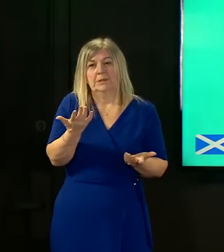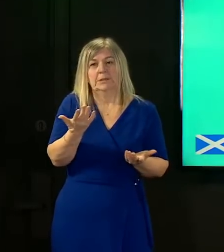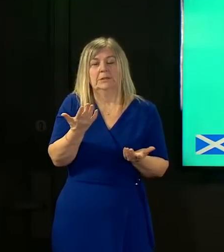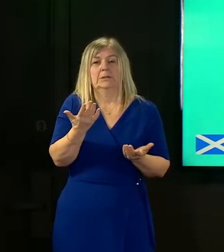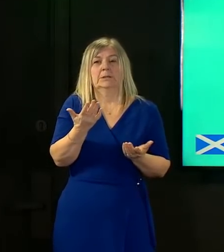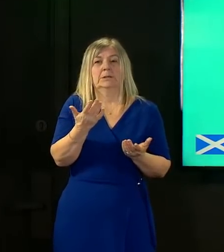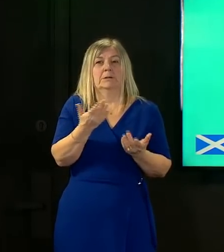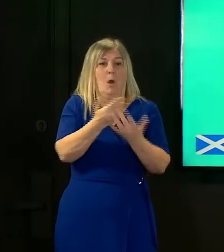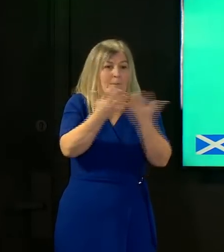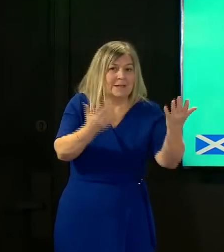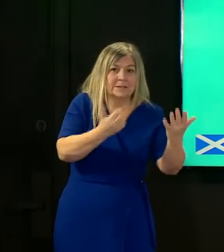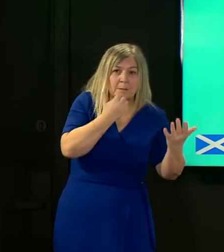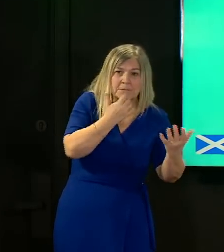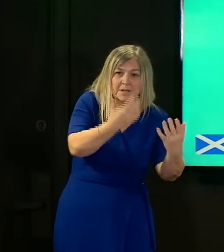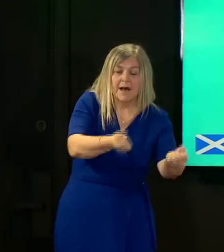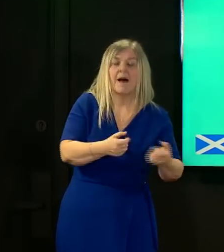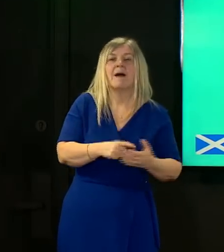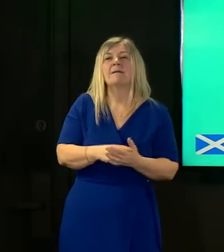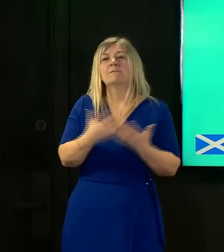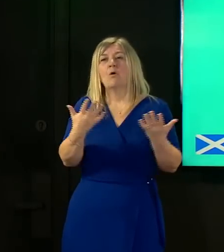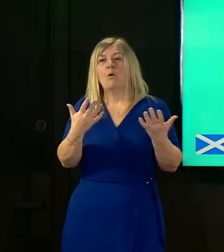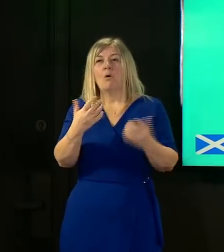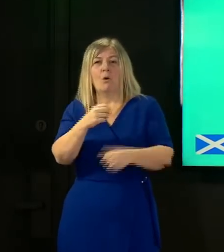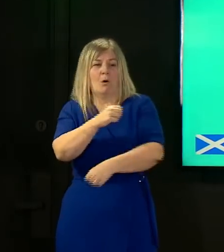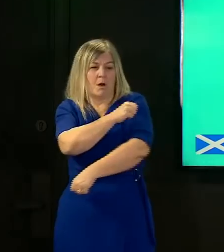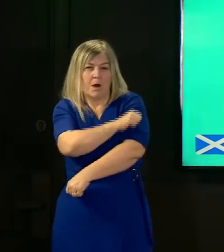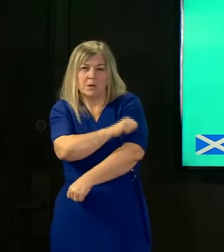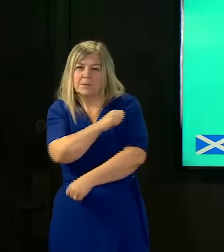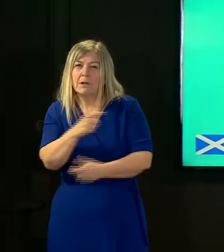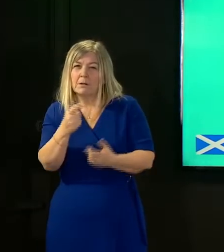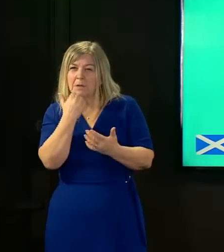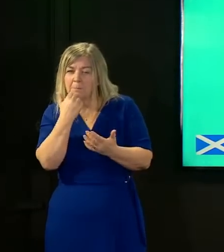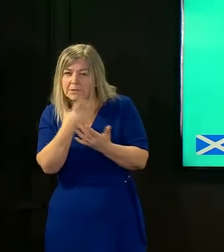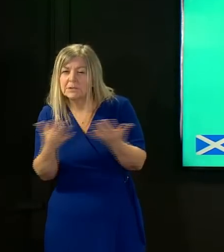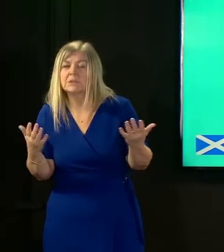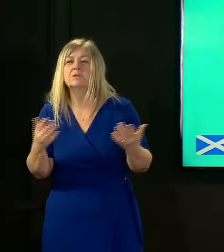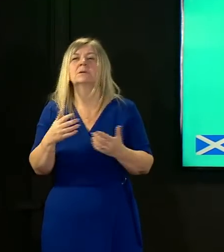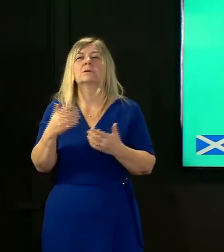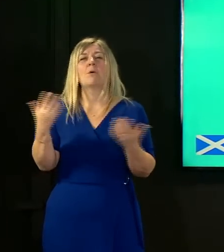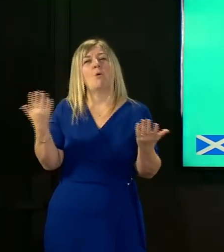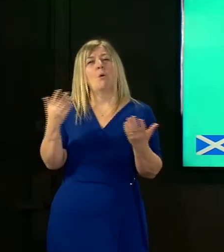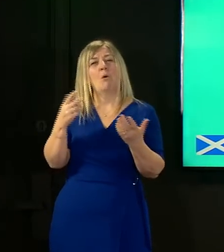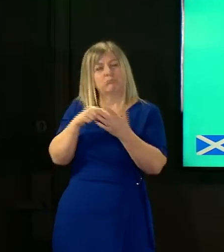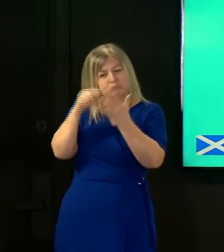the case rate whether it be the hospital or the icu numbers all of these things give additional